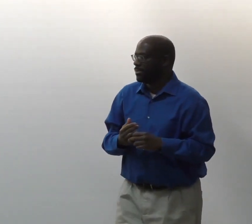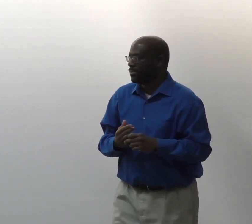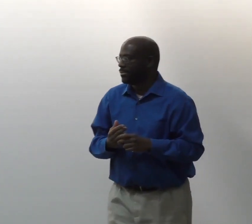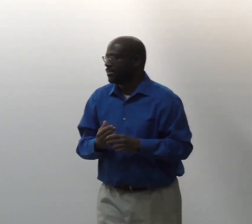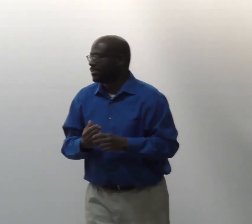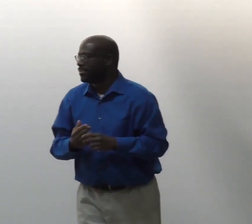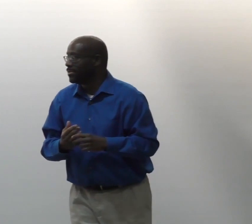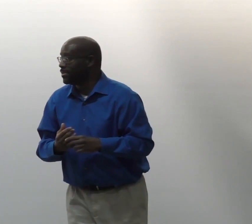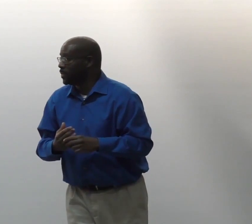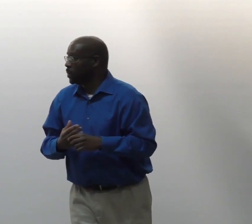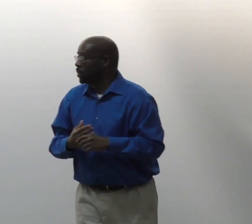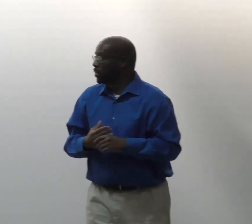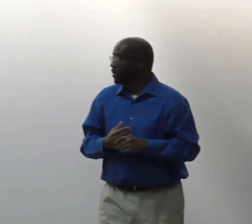Hi. So--